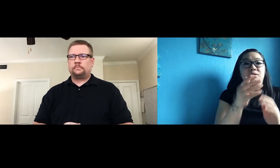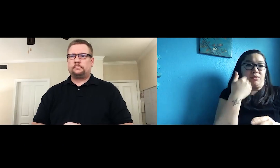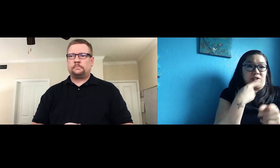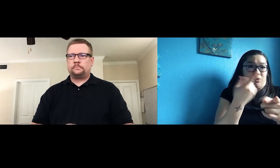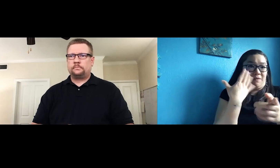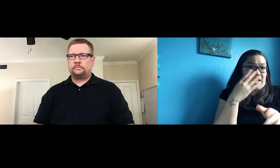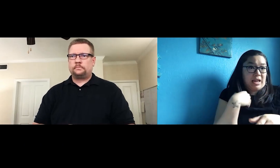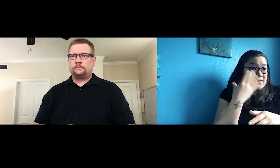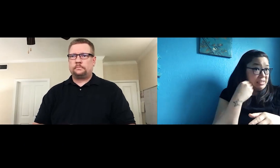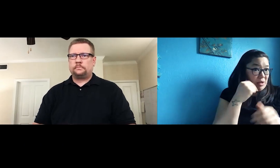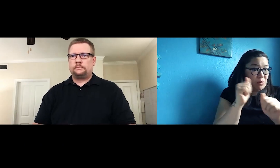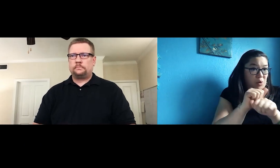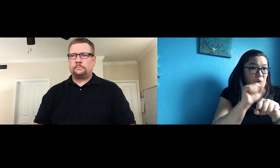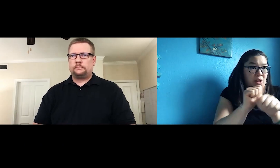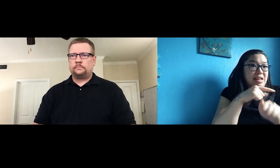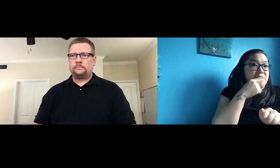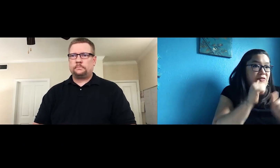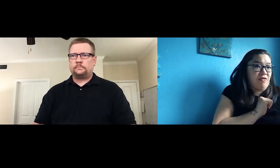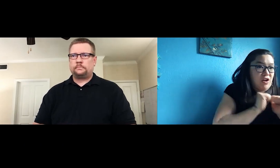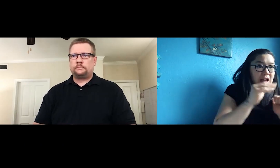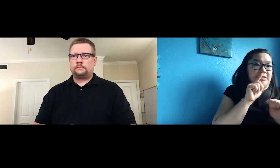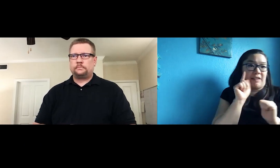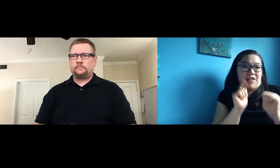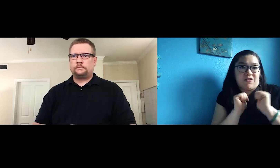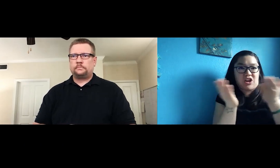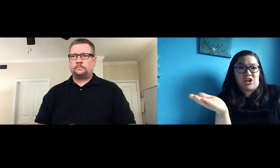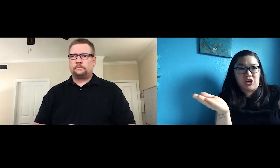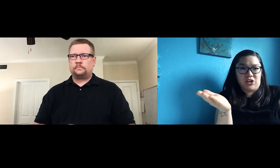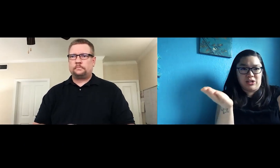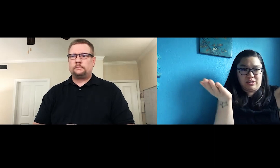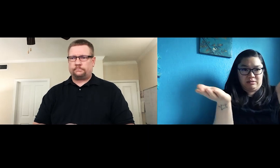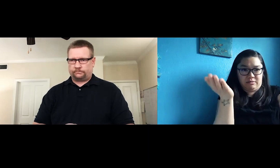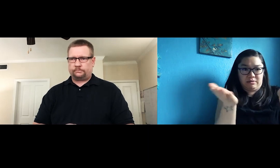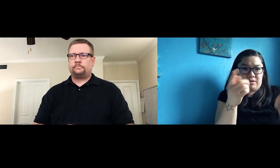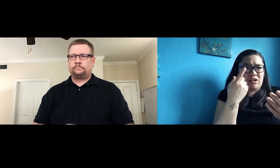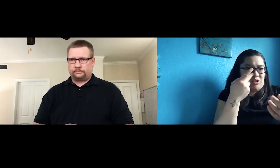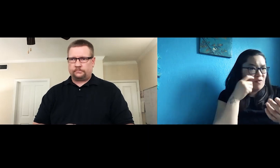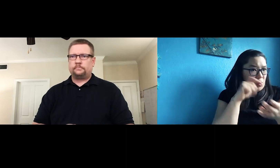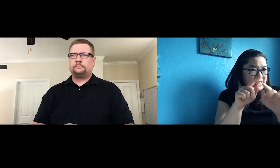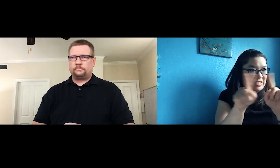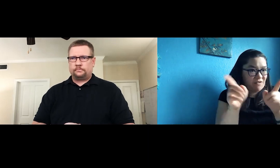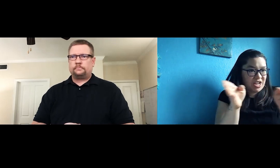So you’ve worked with both hearing and deaf theater companies. Have you noticed a difference?